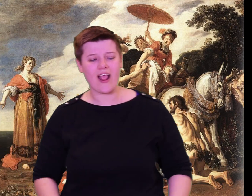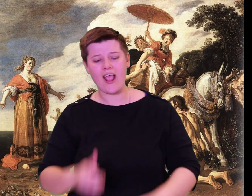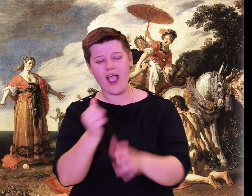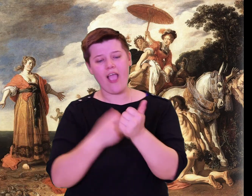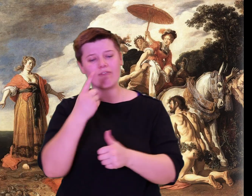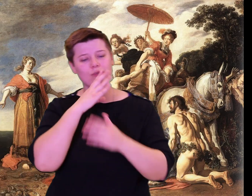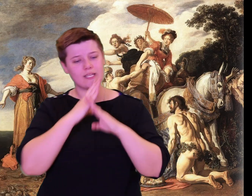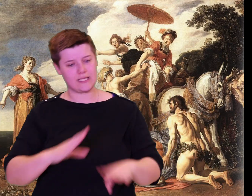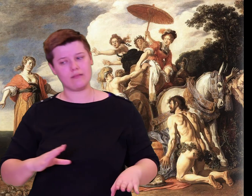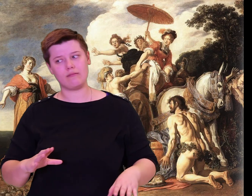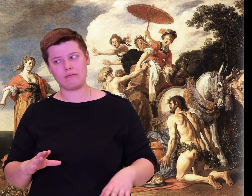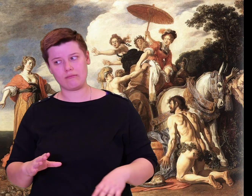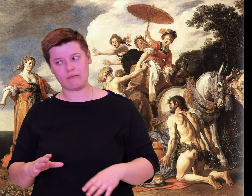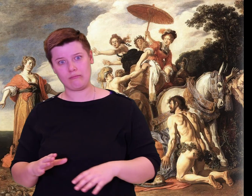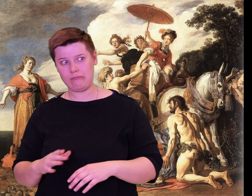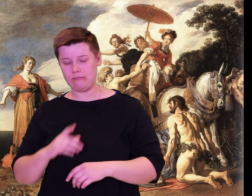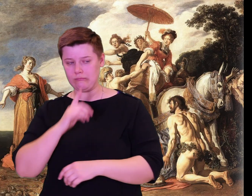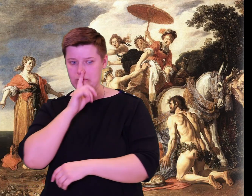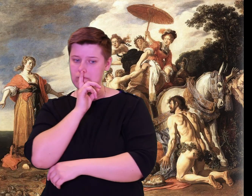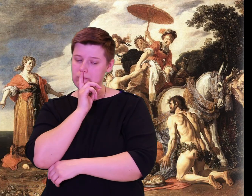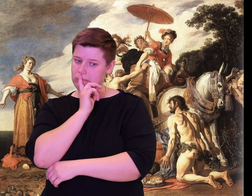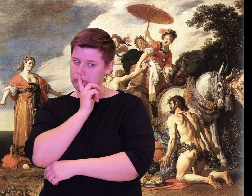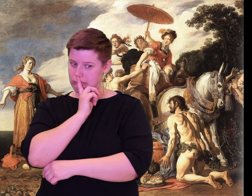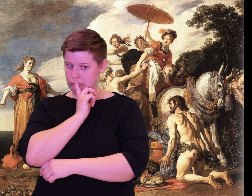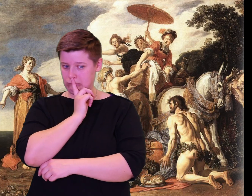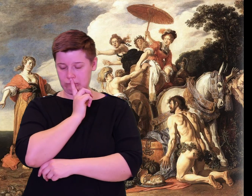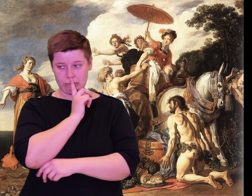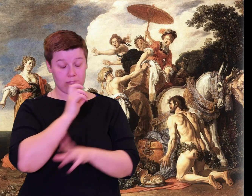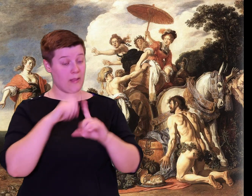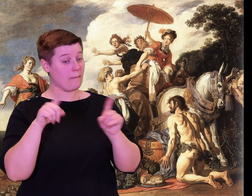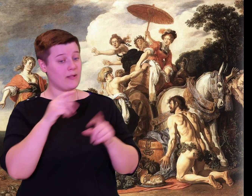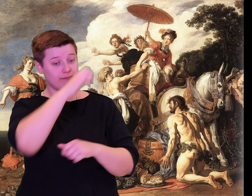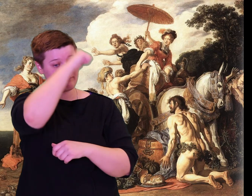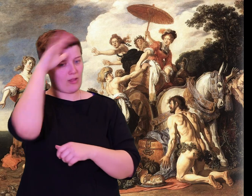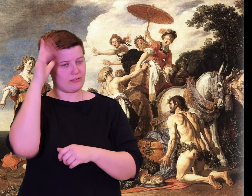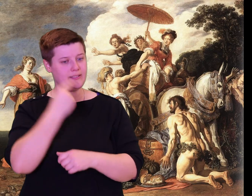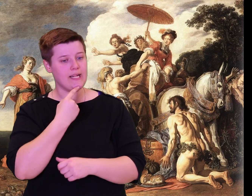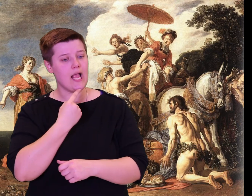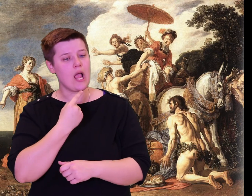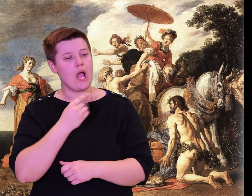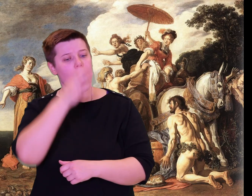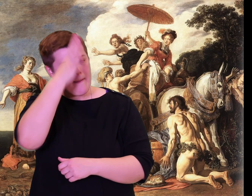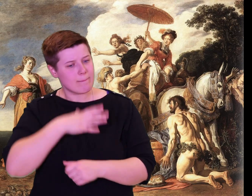And I can throw a spear beyond the shots that others reach with arrows. I am only